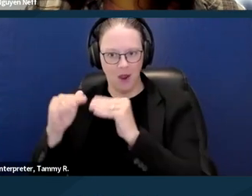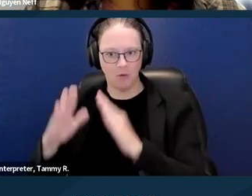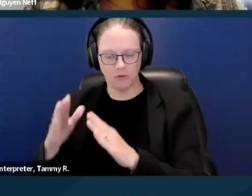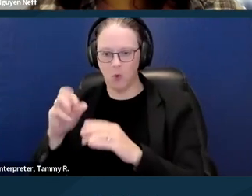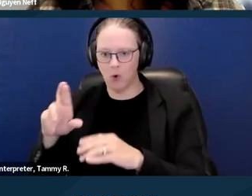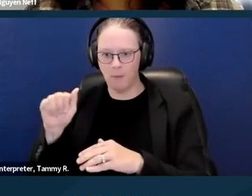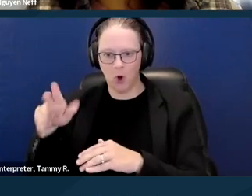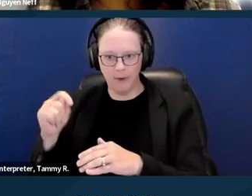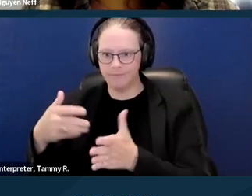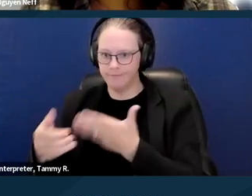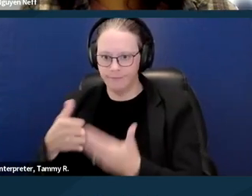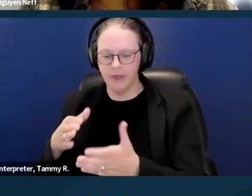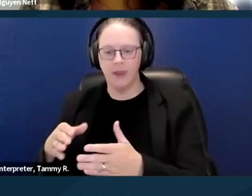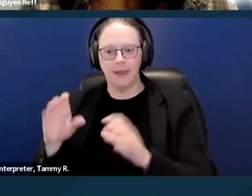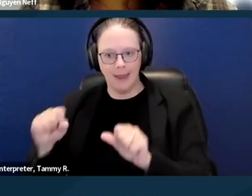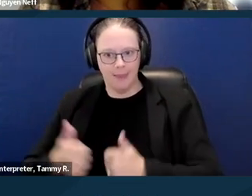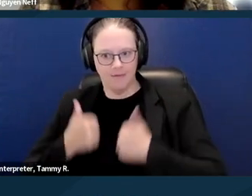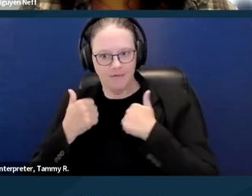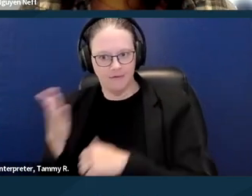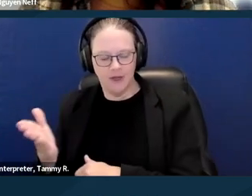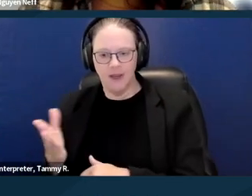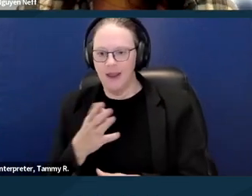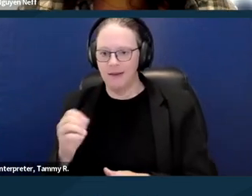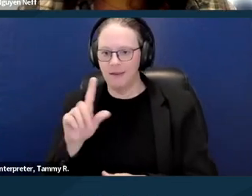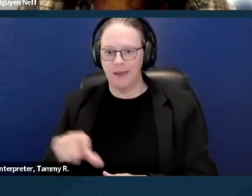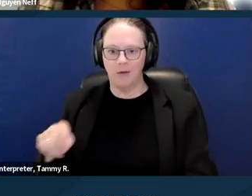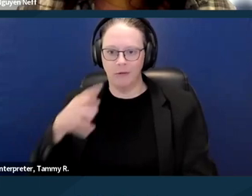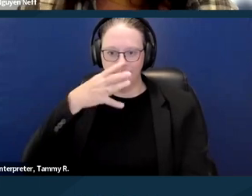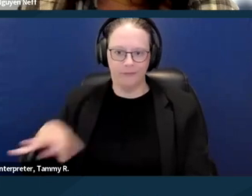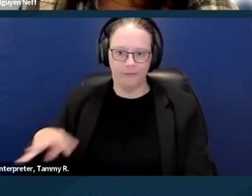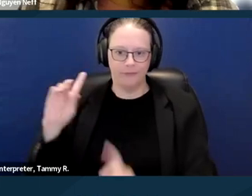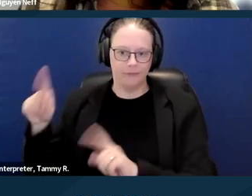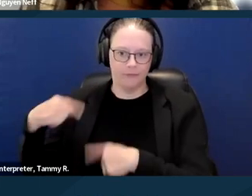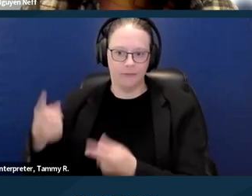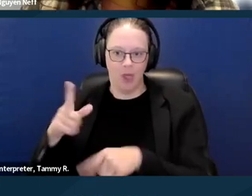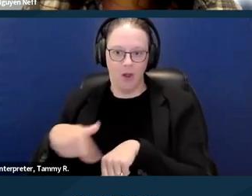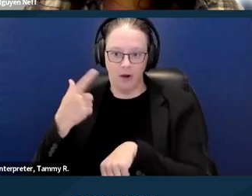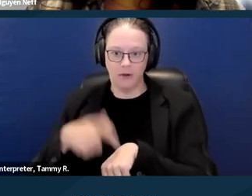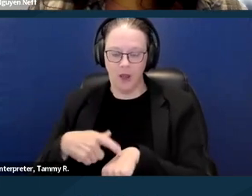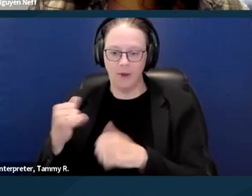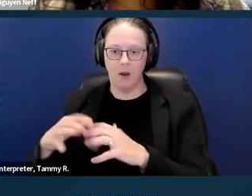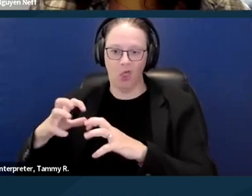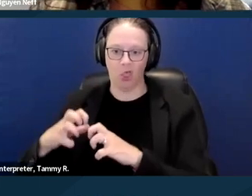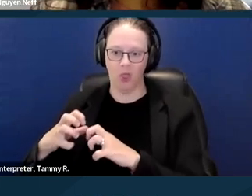and that's why the steps have fallen into disrepair and it's become now harder for a person